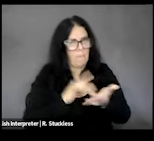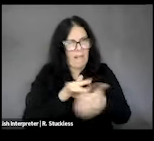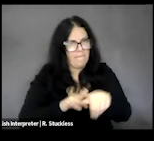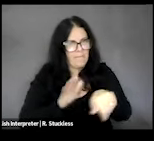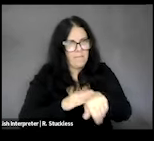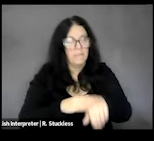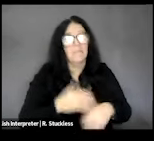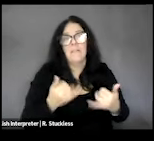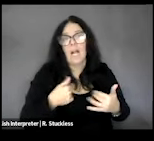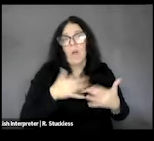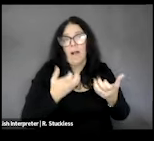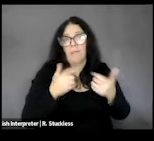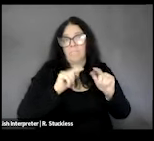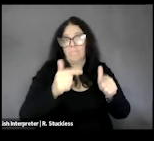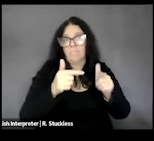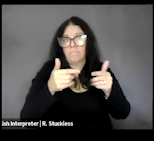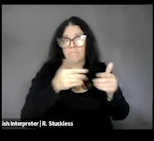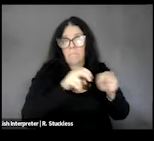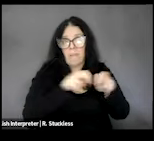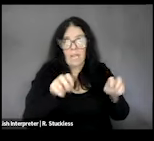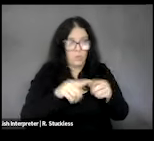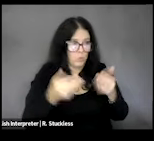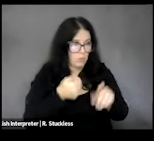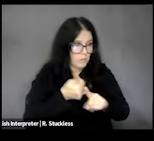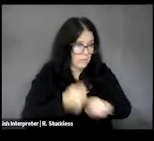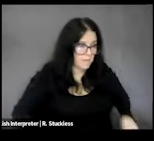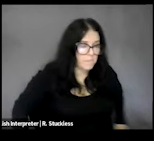panelists a chance here to introduce themselves. I'd like to take a few minutes to get to